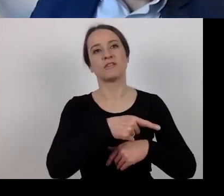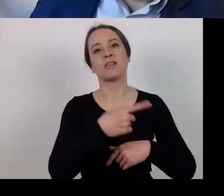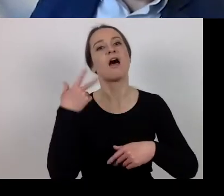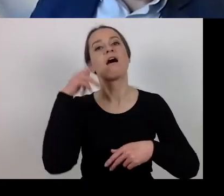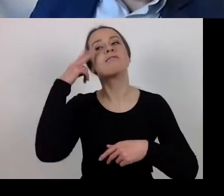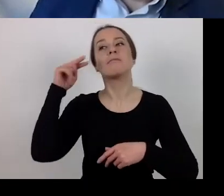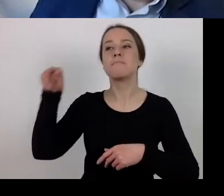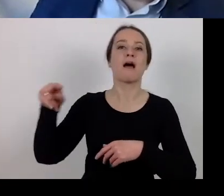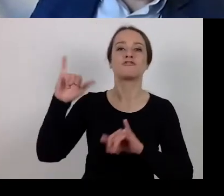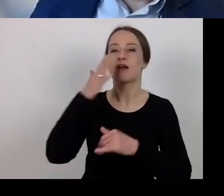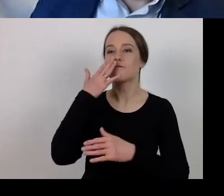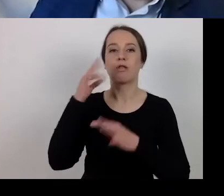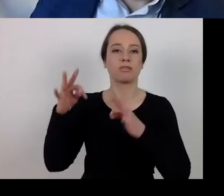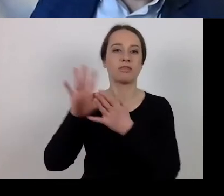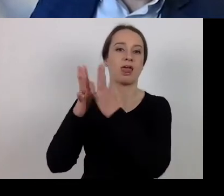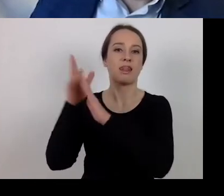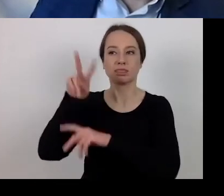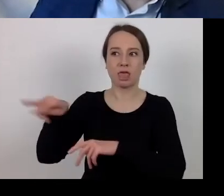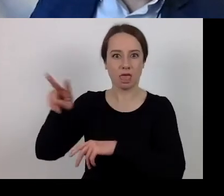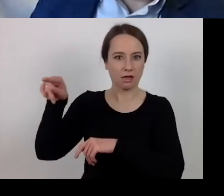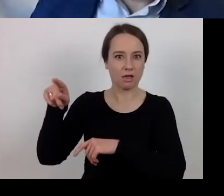then you must analyse properly the problem at hand.